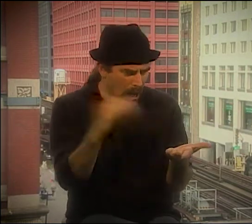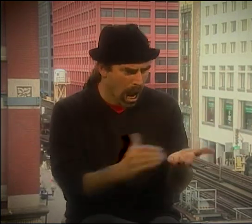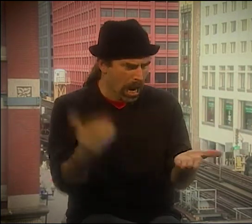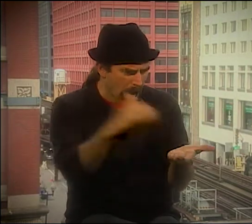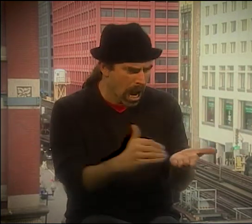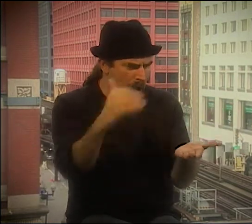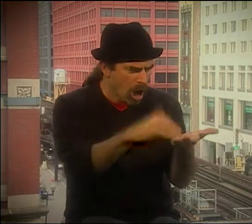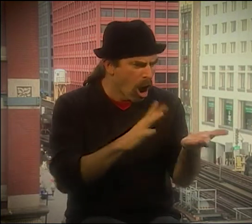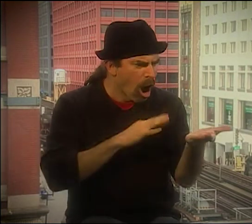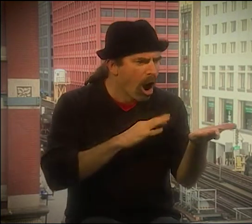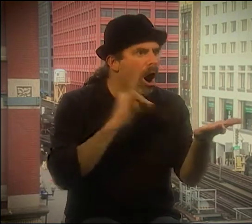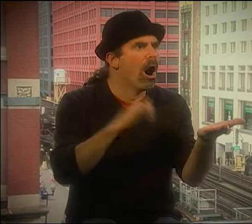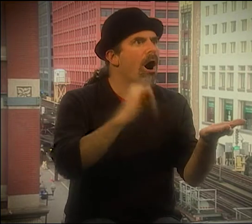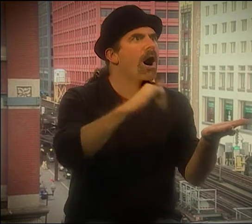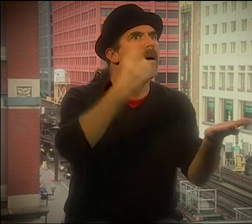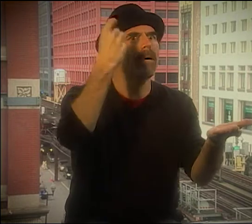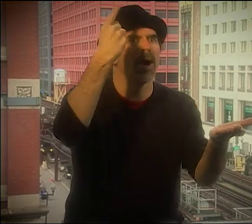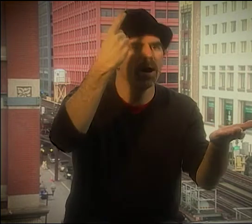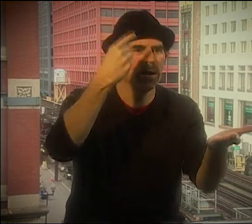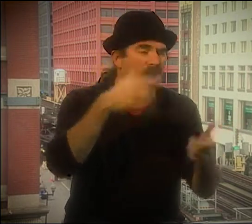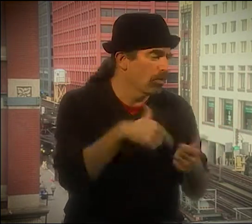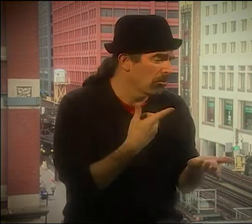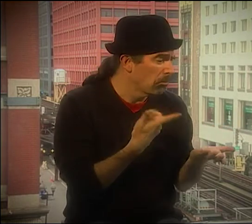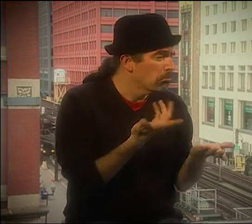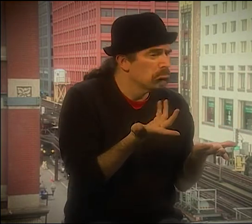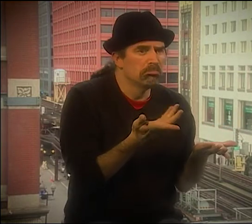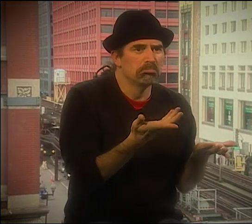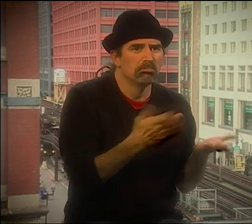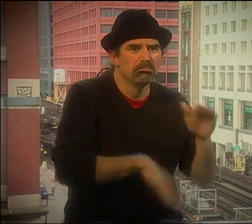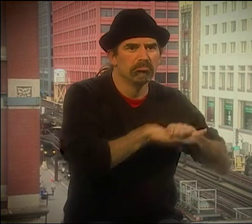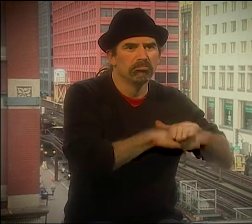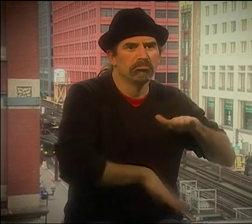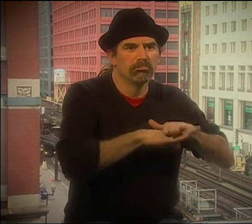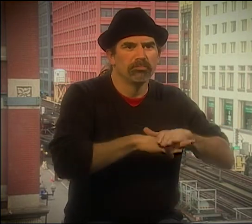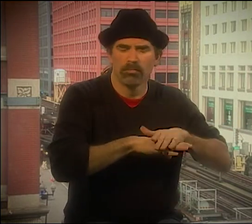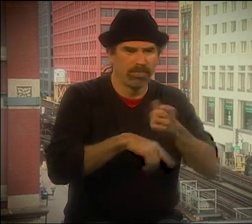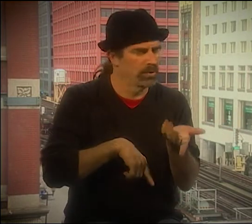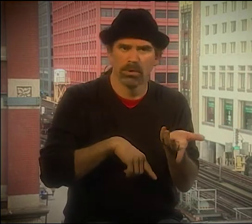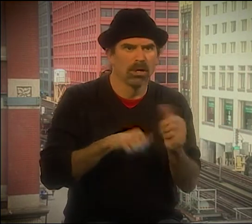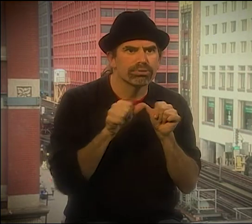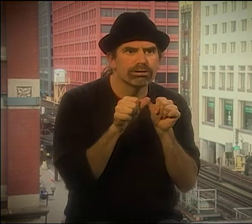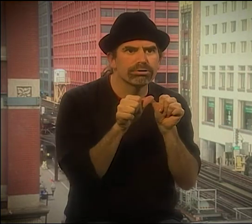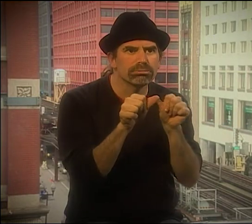PLUS, IT WAS LIKE A LEARNING TOOL FOR US. WE WERE USING NEW TECHNIQUES THAT WE HAD NEVER USED BEFORE.